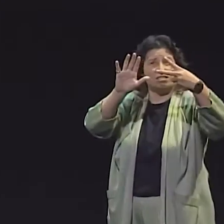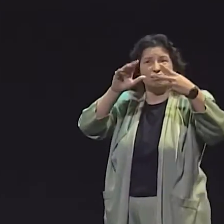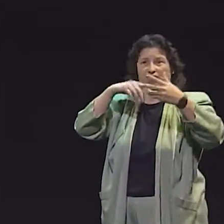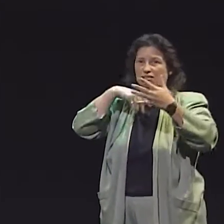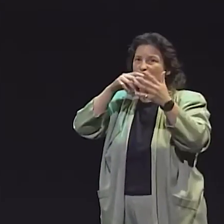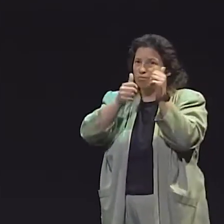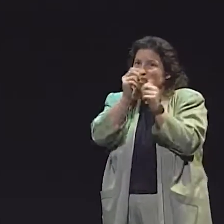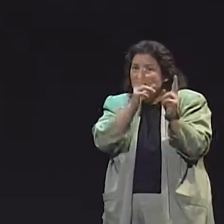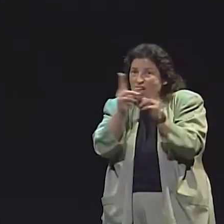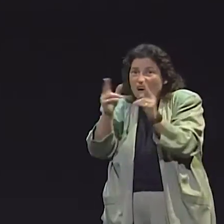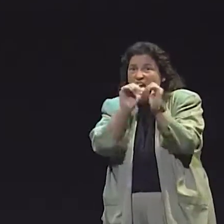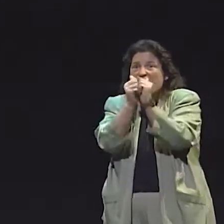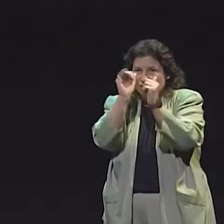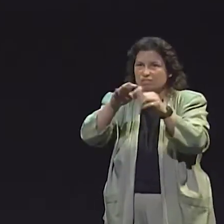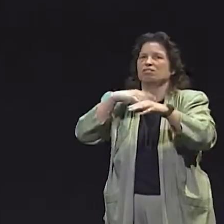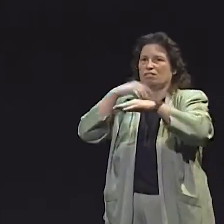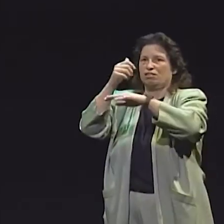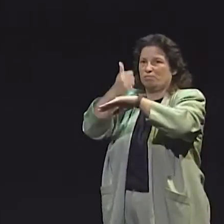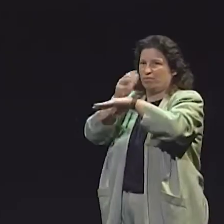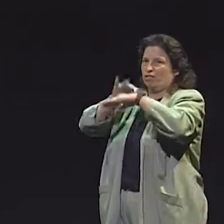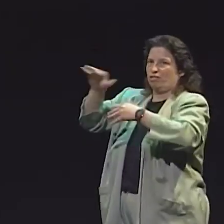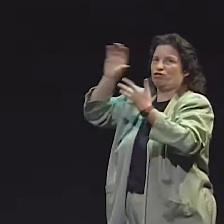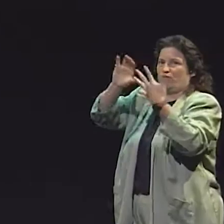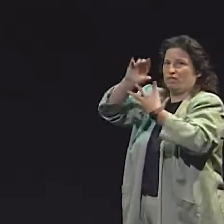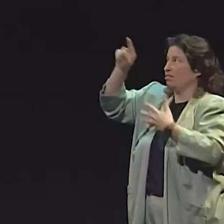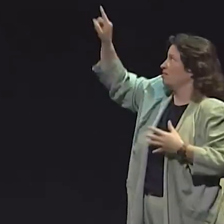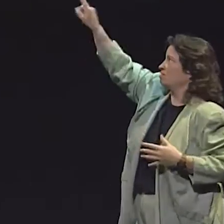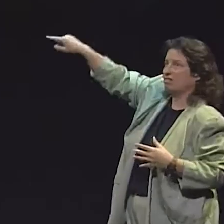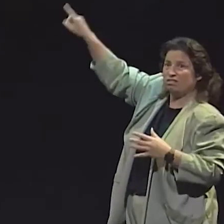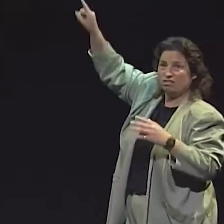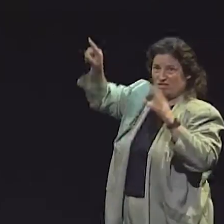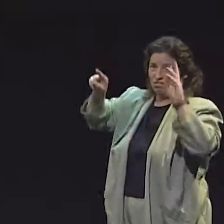THEY'RE BASED ON VERBS ON THE CONJUNCTIONS "THEN" AND "BUT" FINISH.